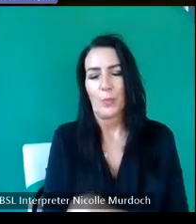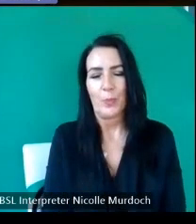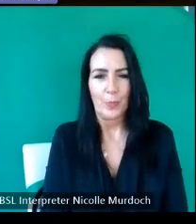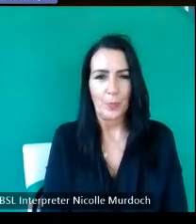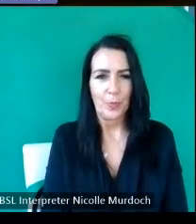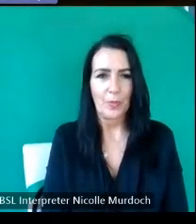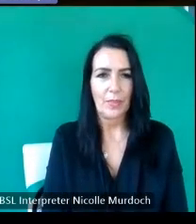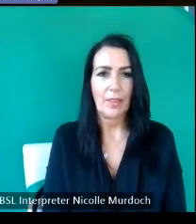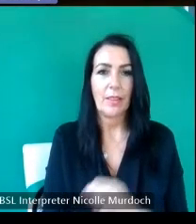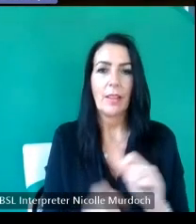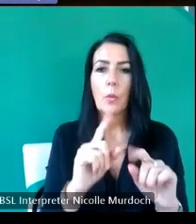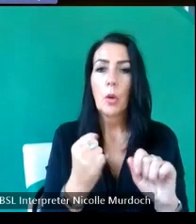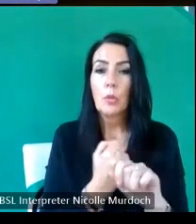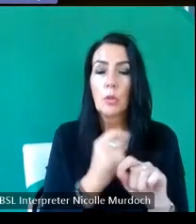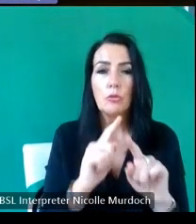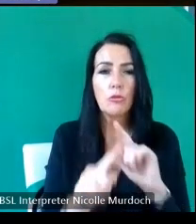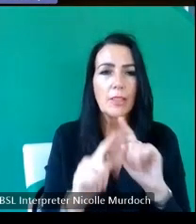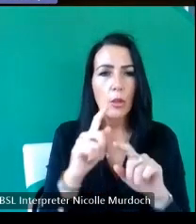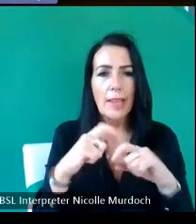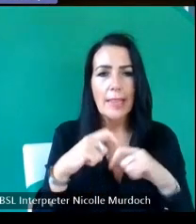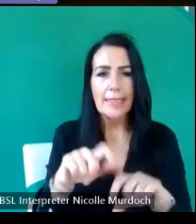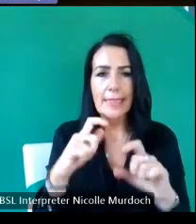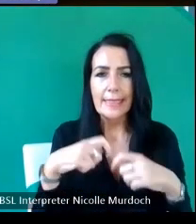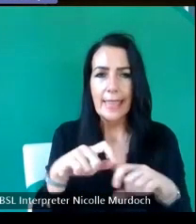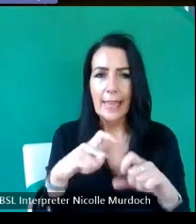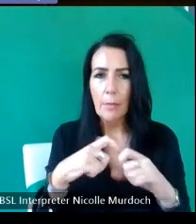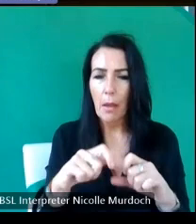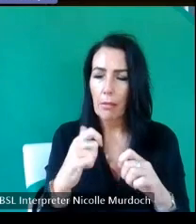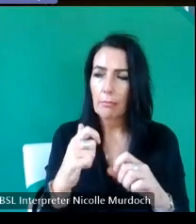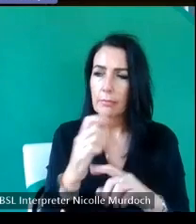is trying to find sustainable trying to help Community organizations find Sustainable New